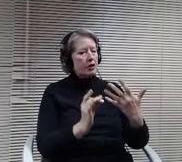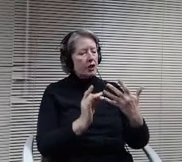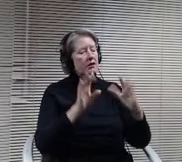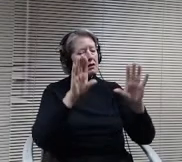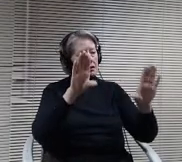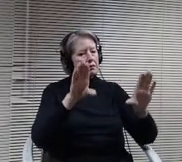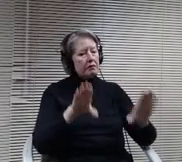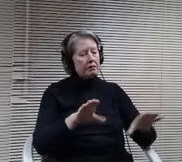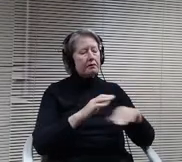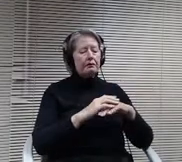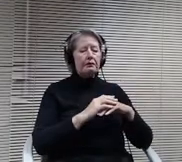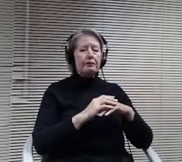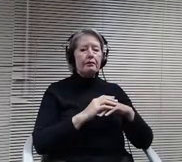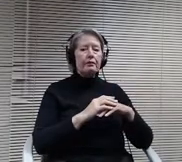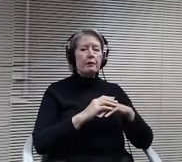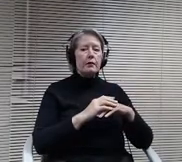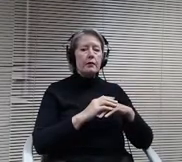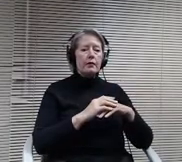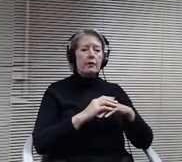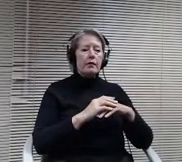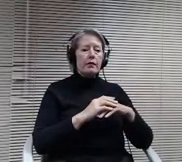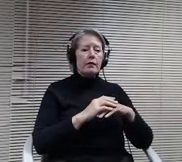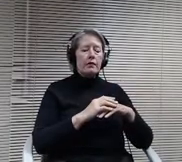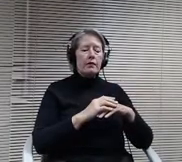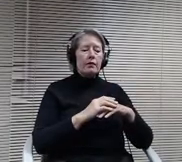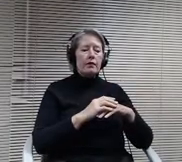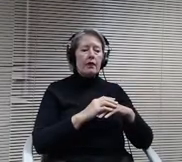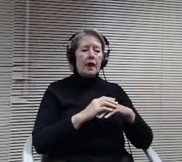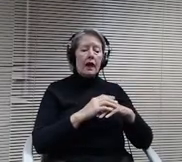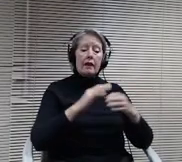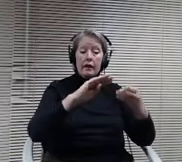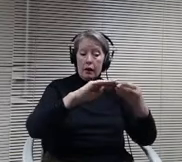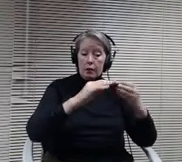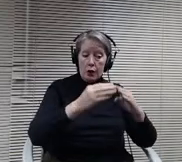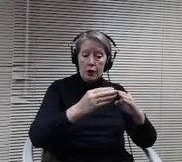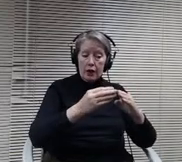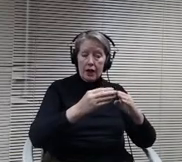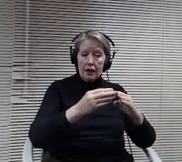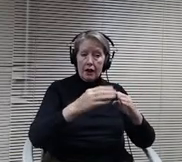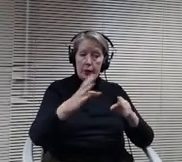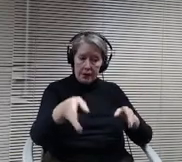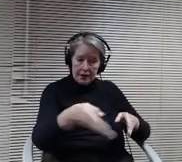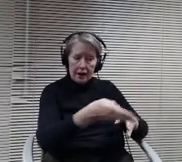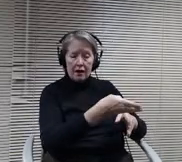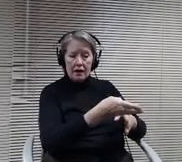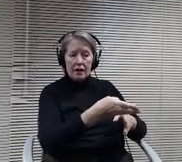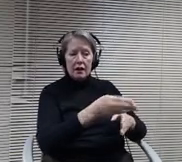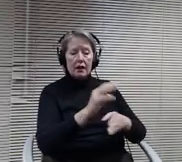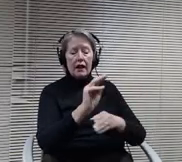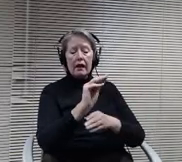Point the community back to just look at even the momentum program in the last as well as the Vantage program. We know